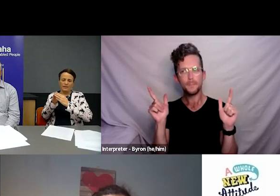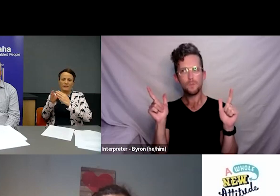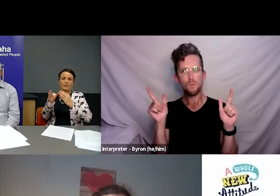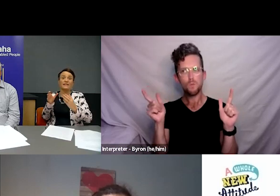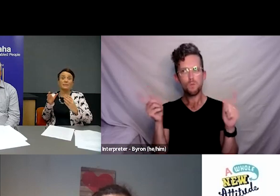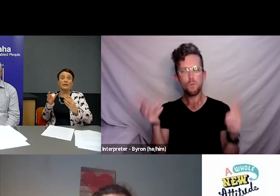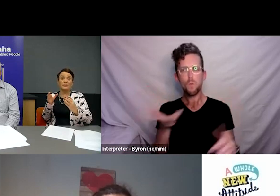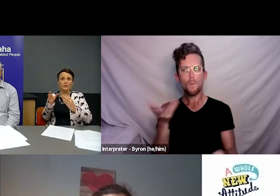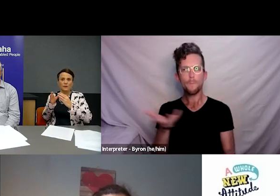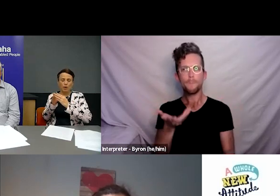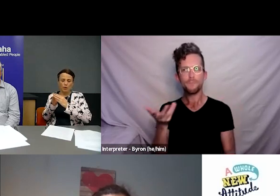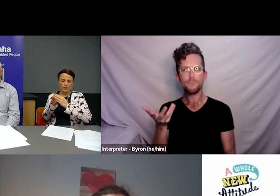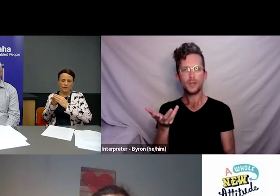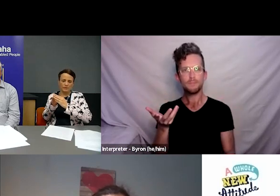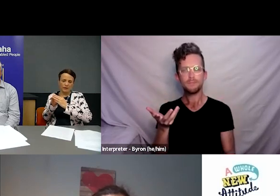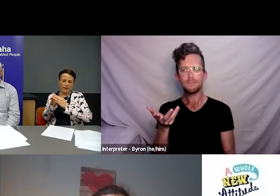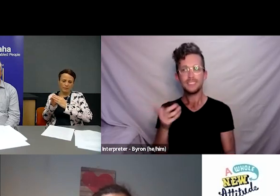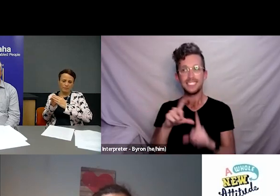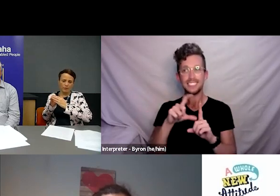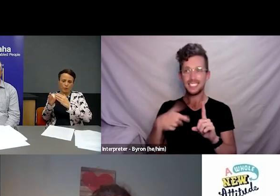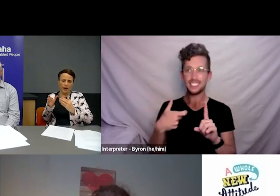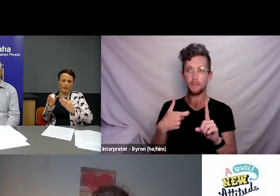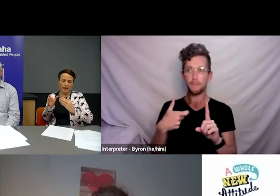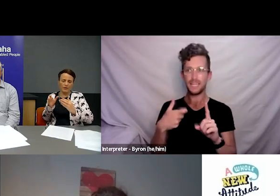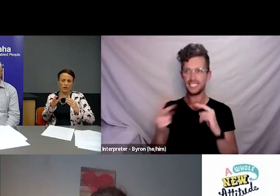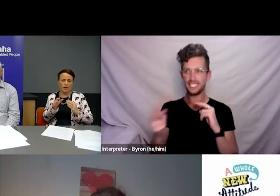disability embedded response throughout the country.